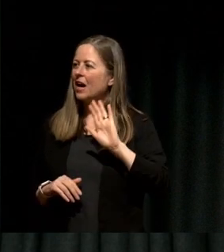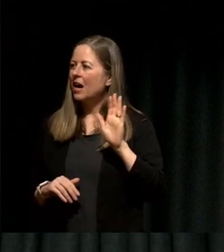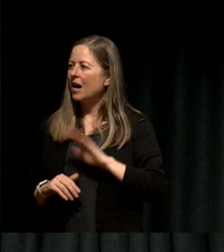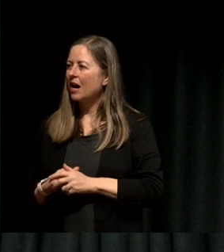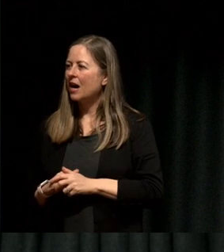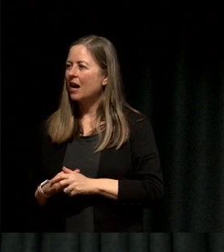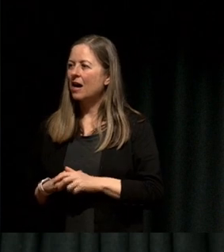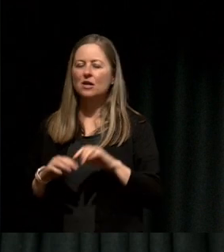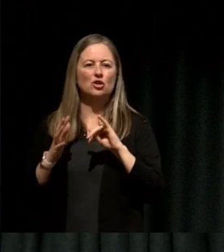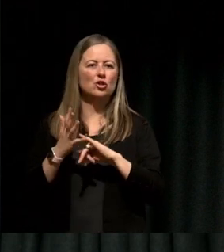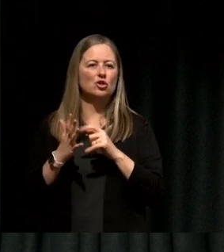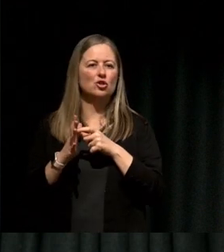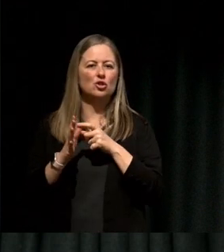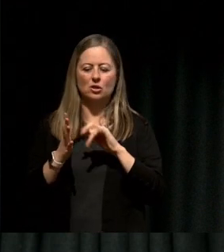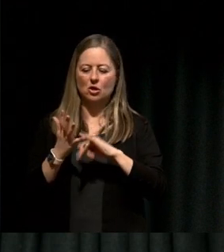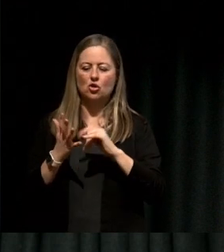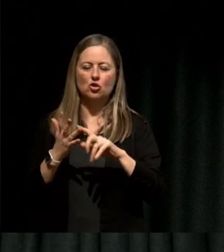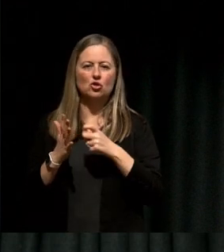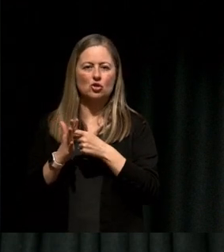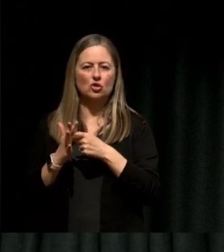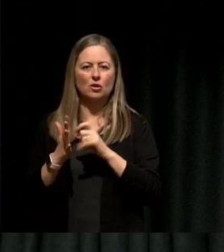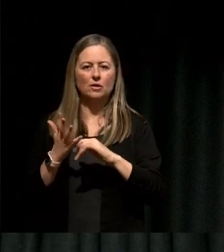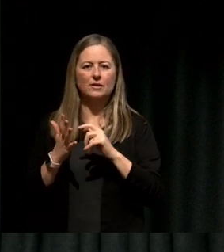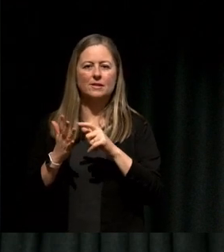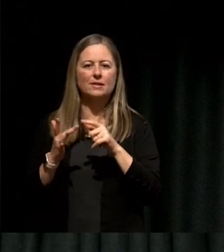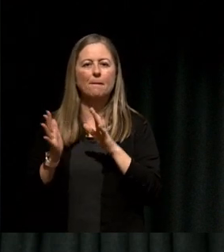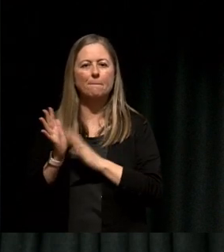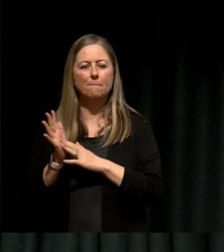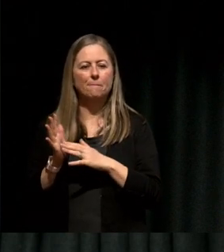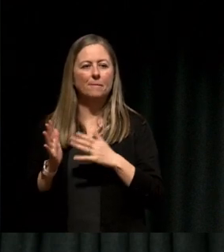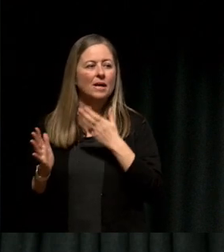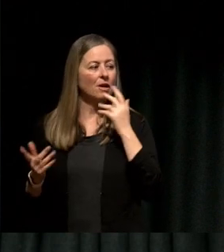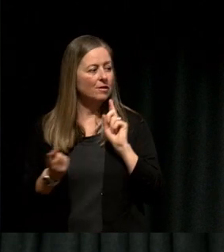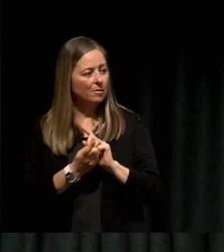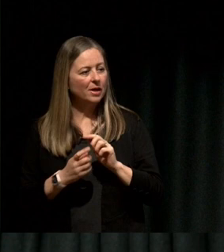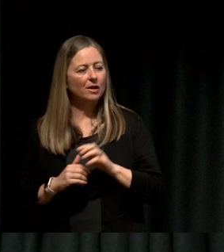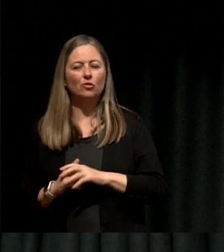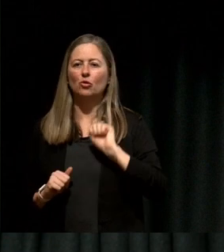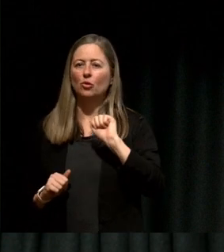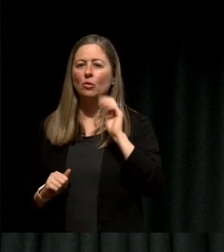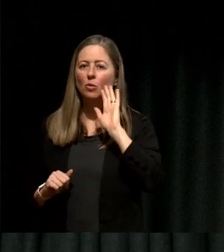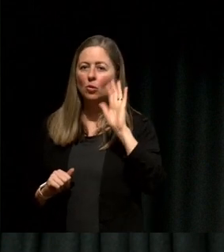Audience member: I'm Sachham, nice to meet you, and I realize your speech was very inspirational